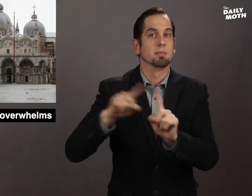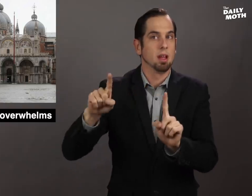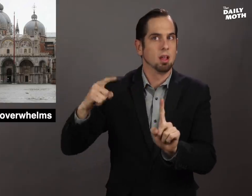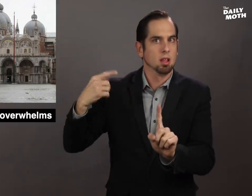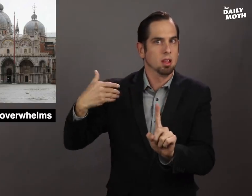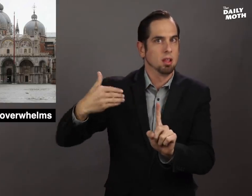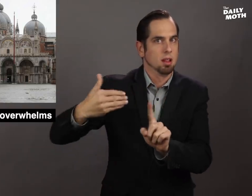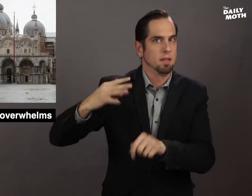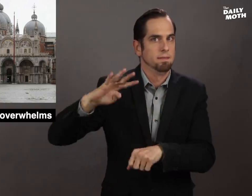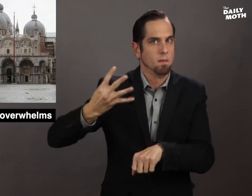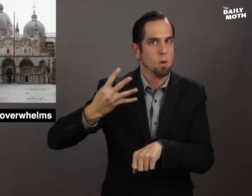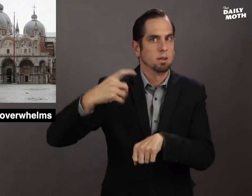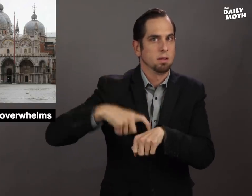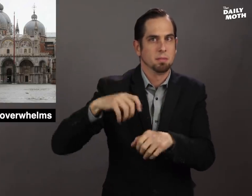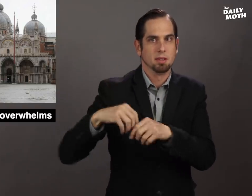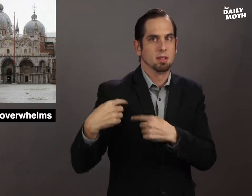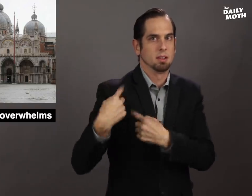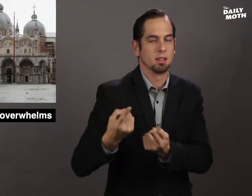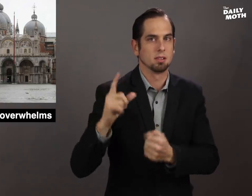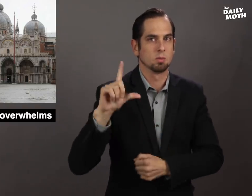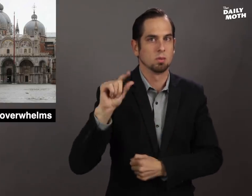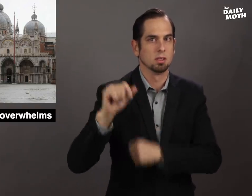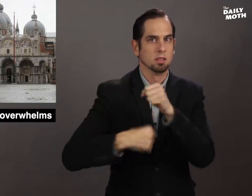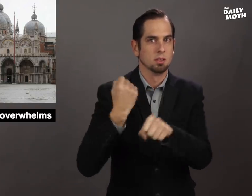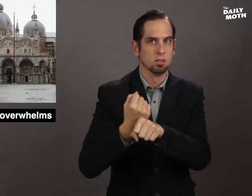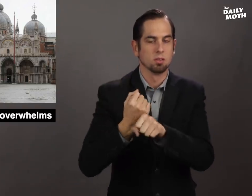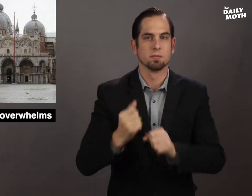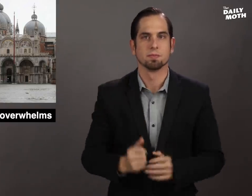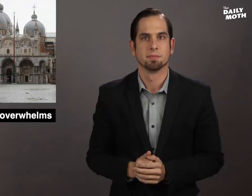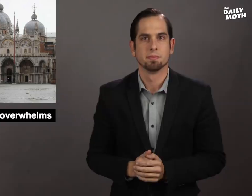but this is the fourth time in the last 20 years.